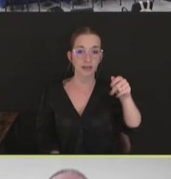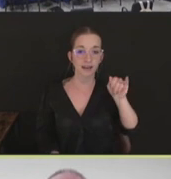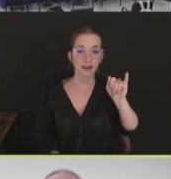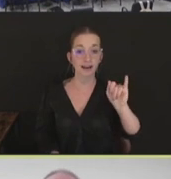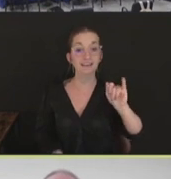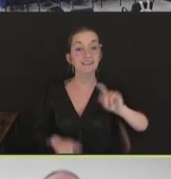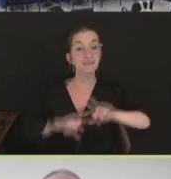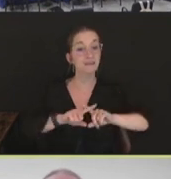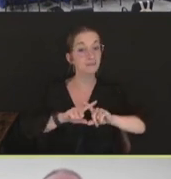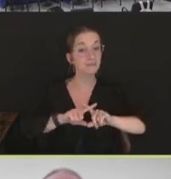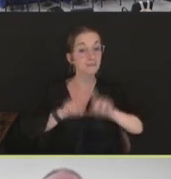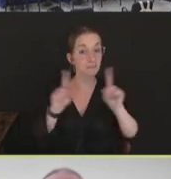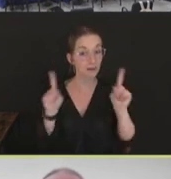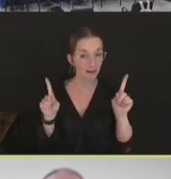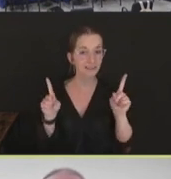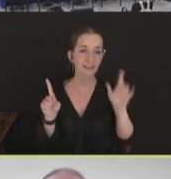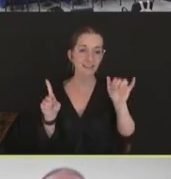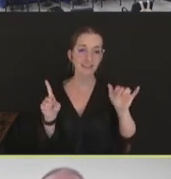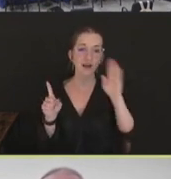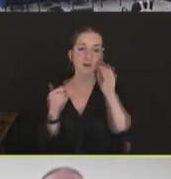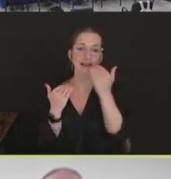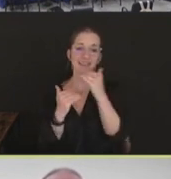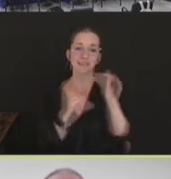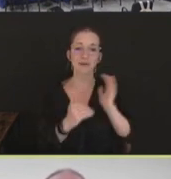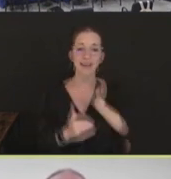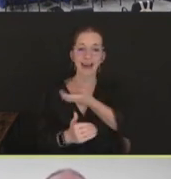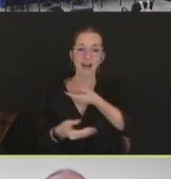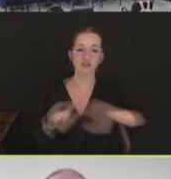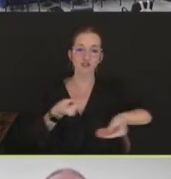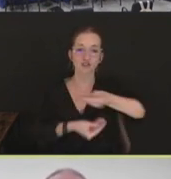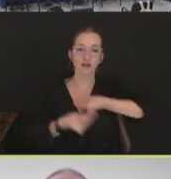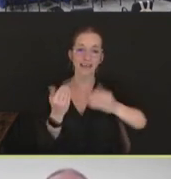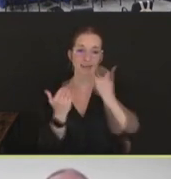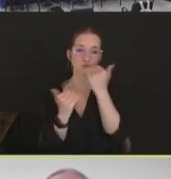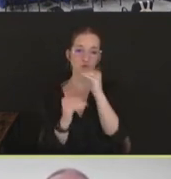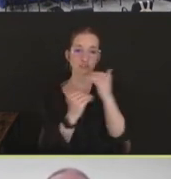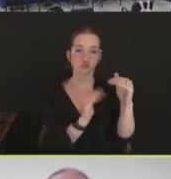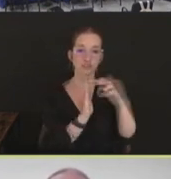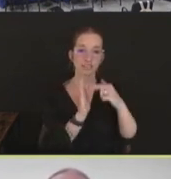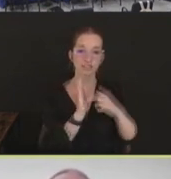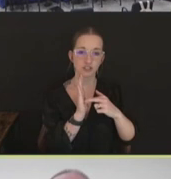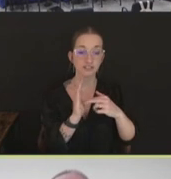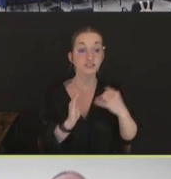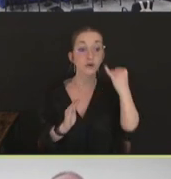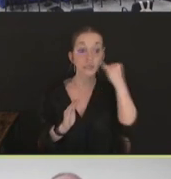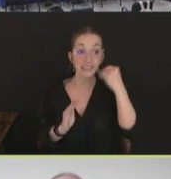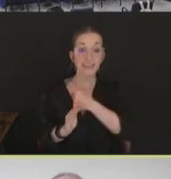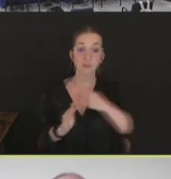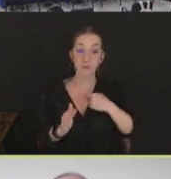limit our trade restrictions. So if we are vaccinating, we are going to have difficulties